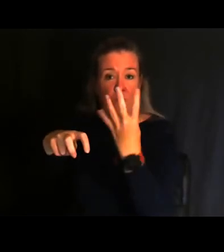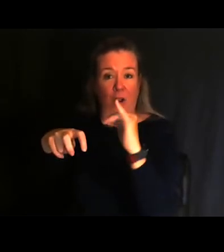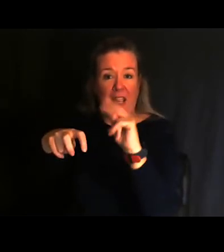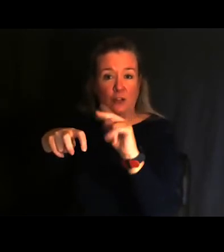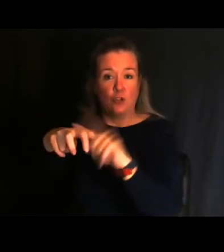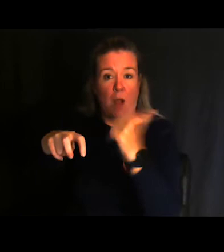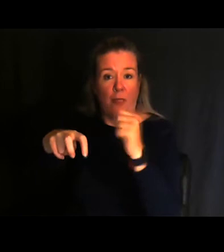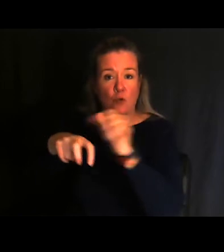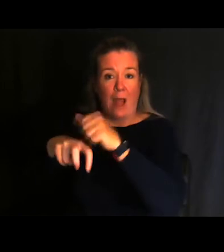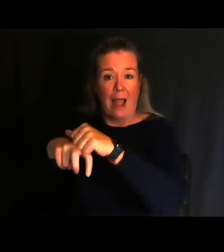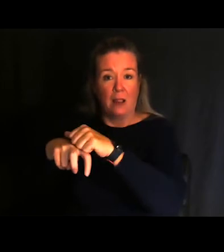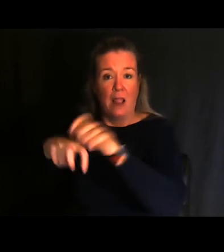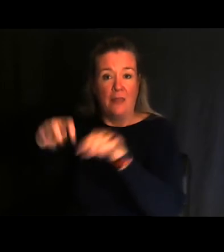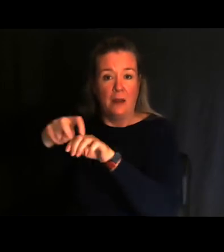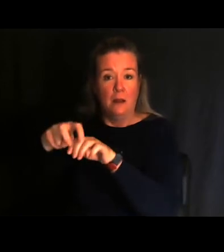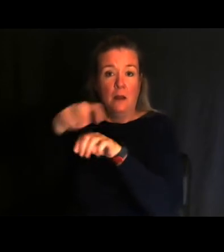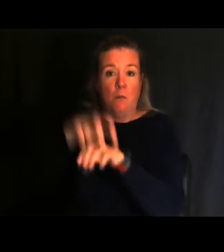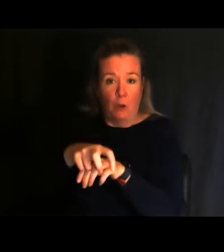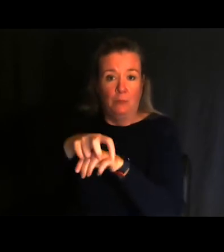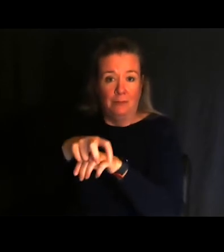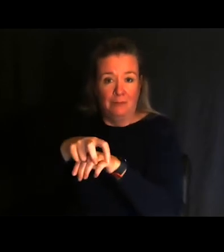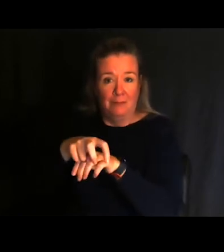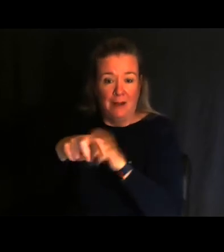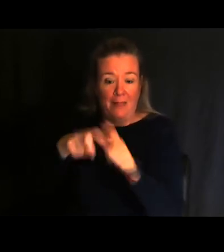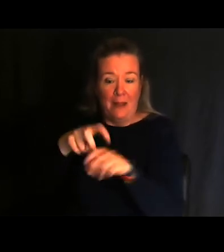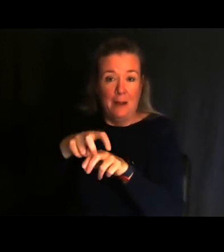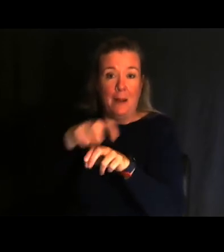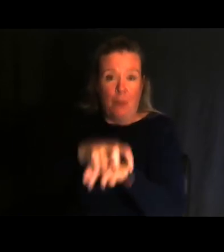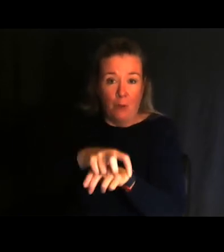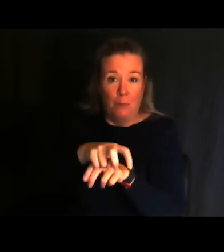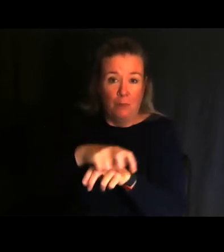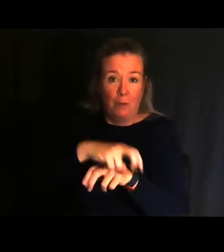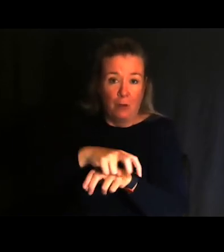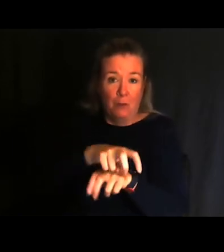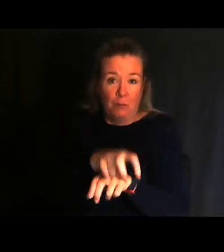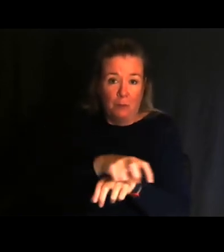rock and then scoot over and change directions and ‘butt bump’ down all the way down